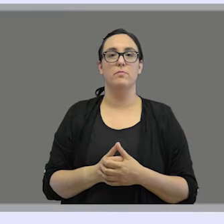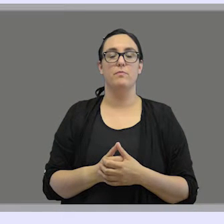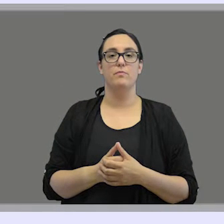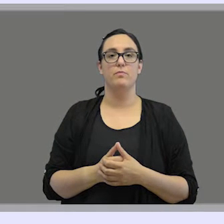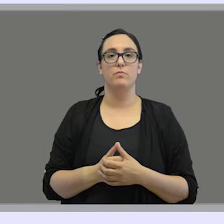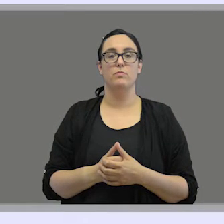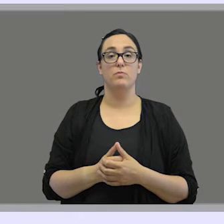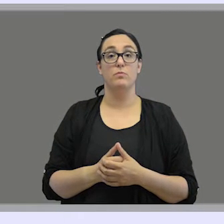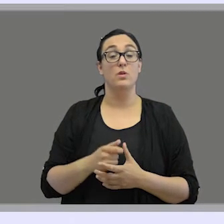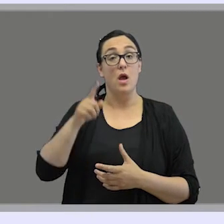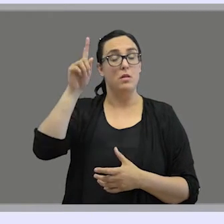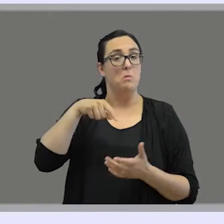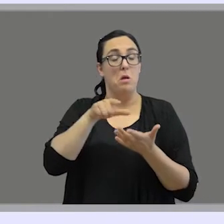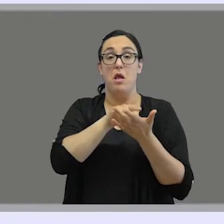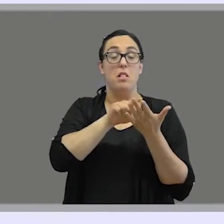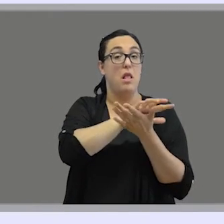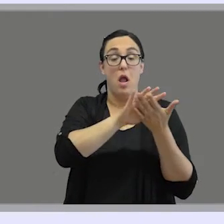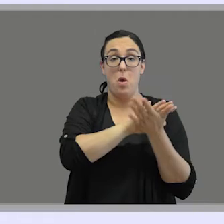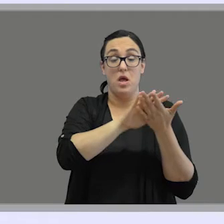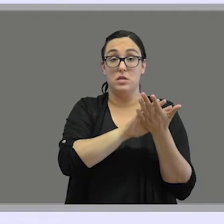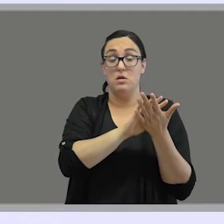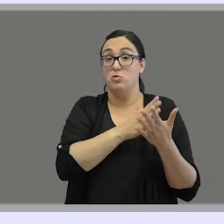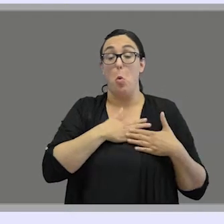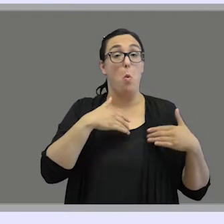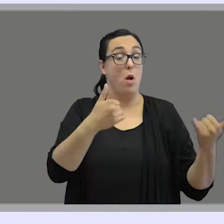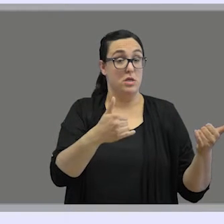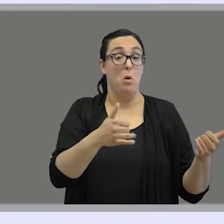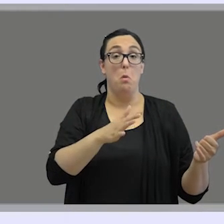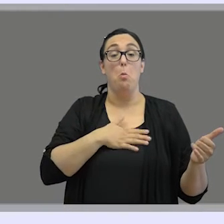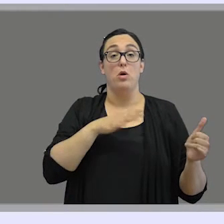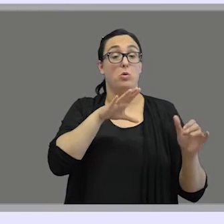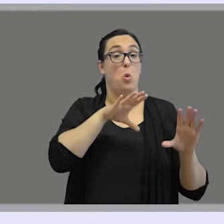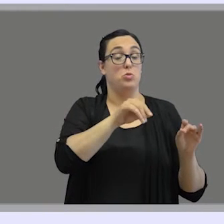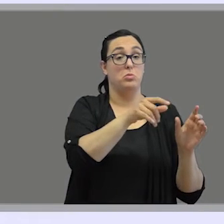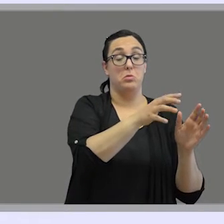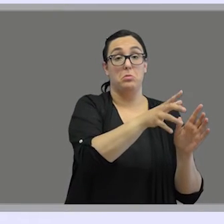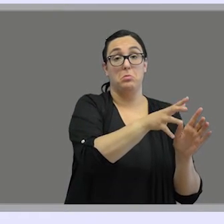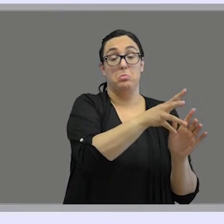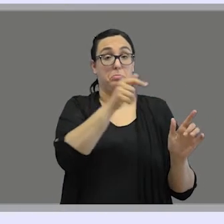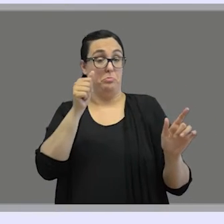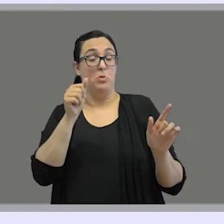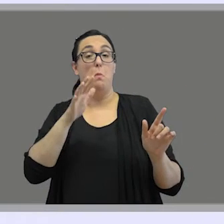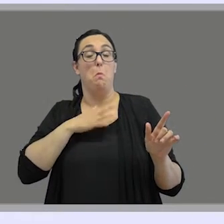Not all national sign languages can be used to produce or invent